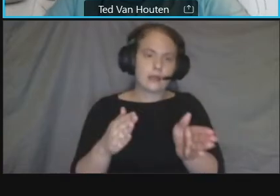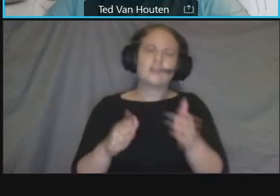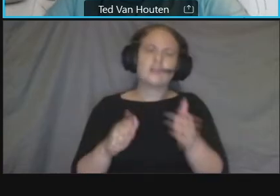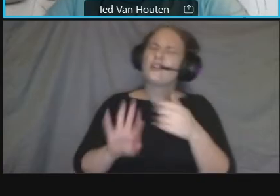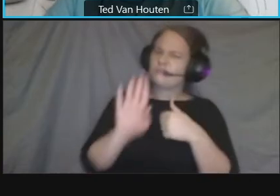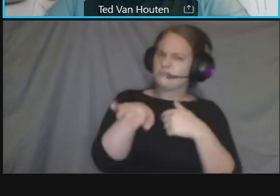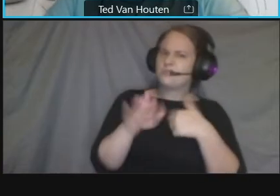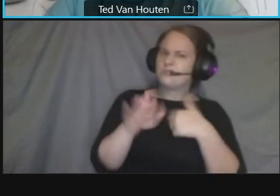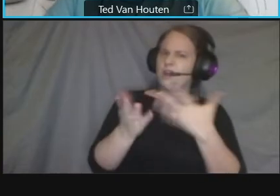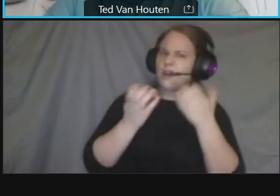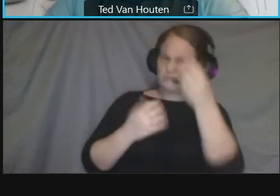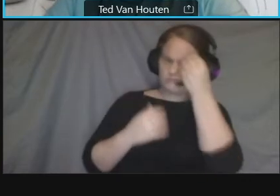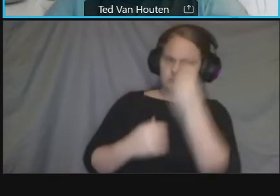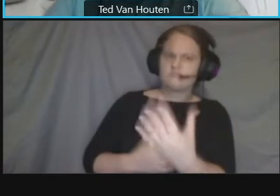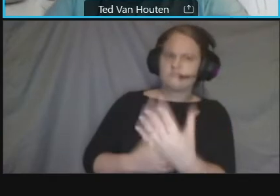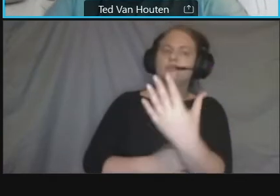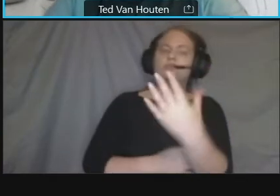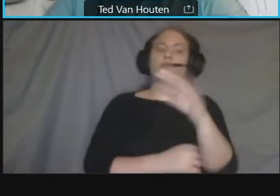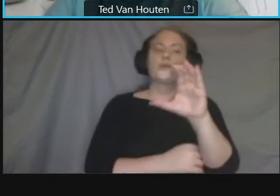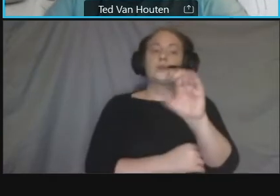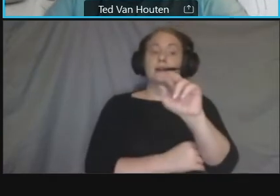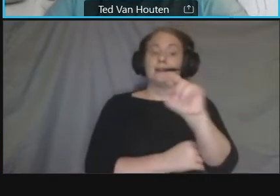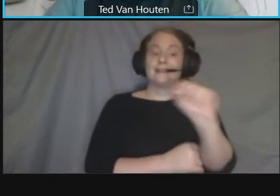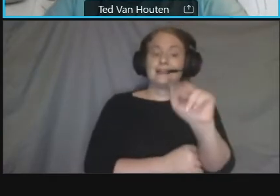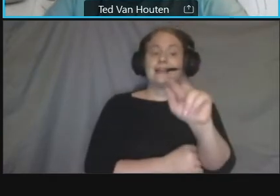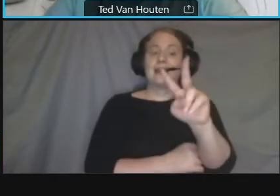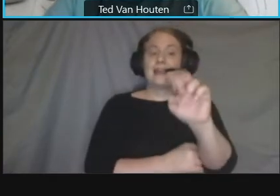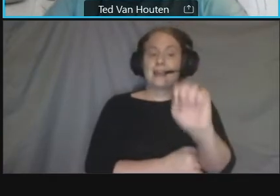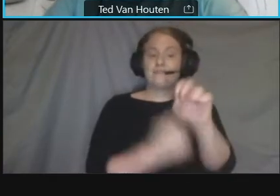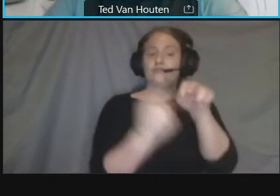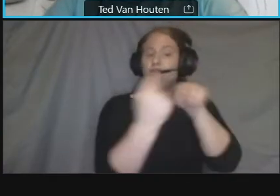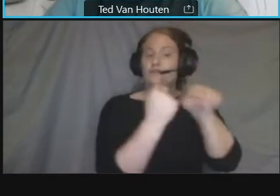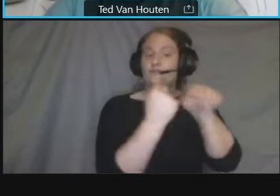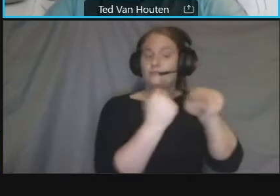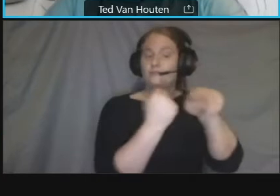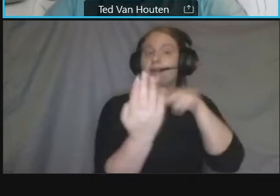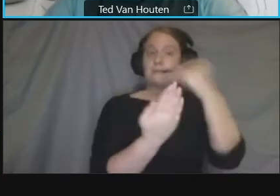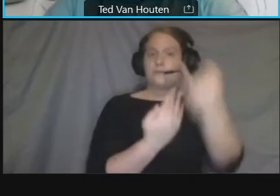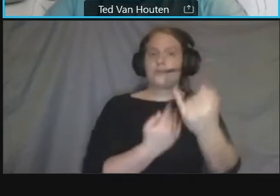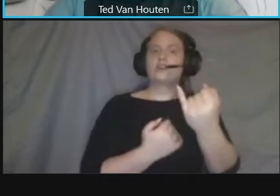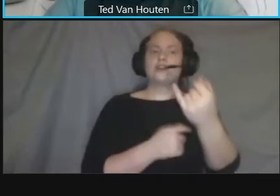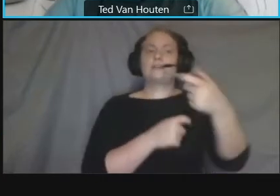ed stolloff and um the udc campus plan is currently going through the zoning commission